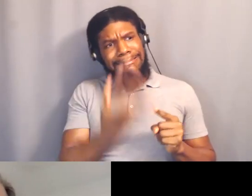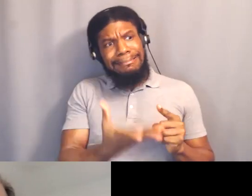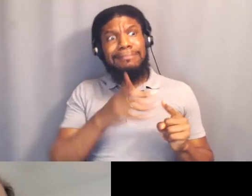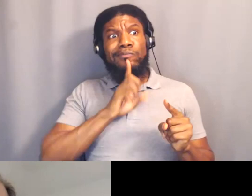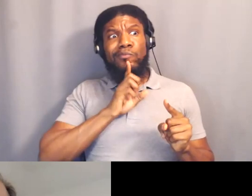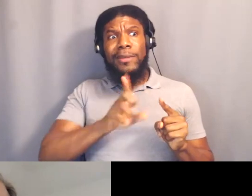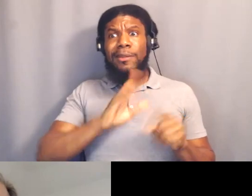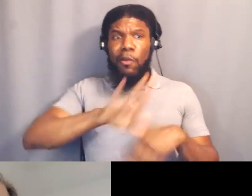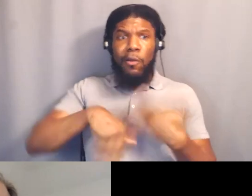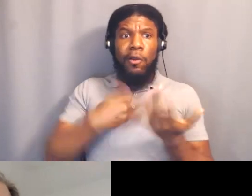So, thank you for that, Elaine.